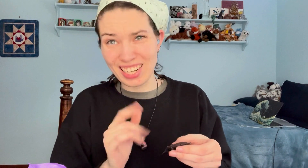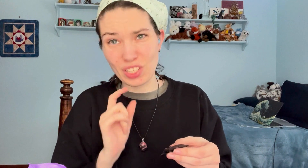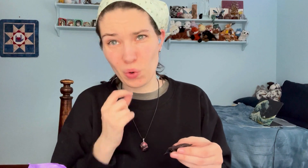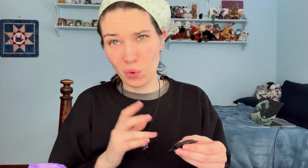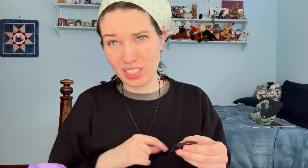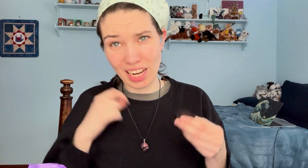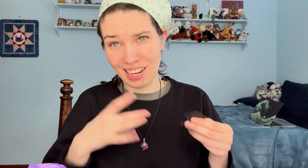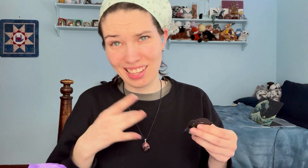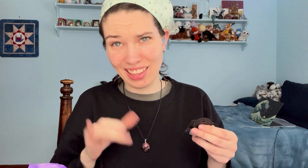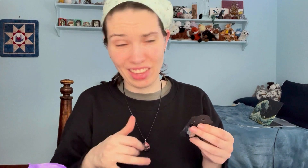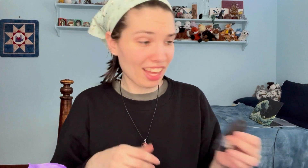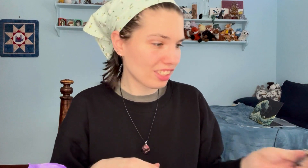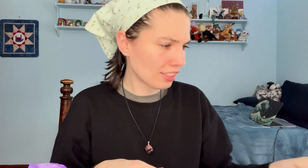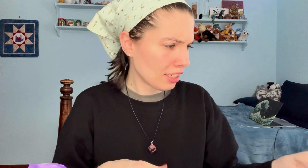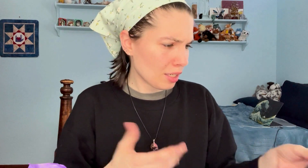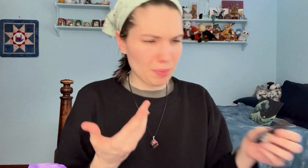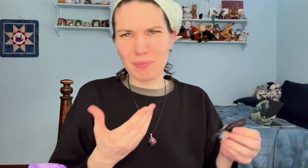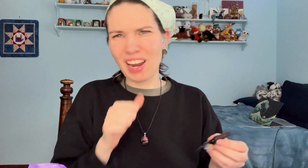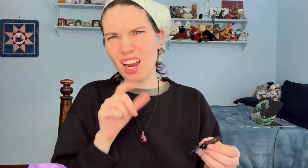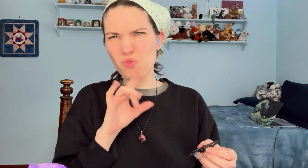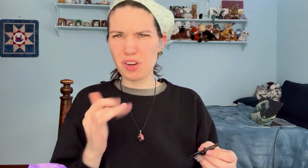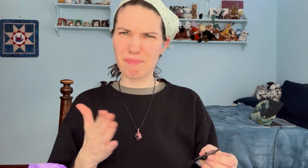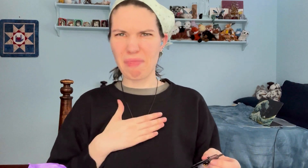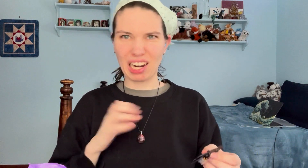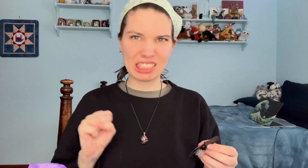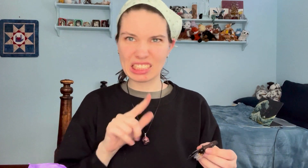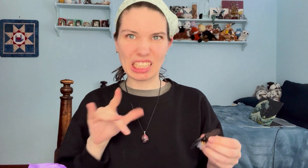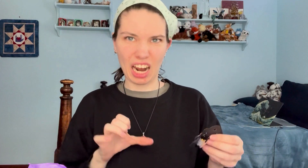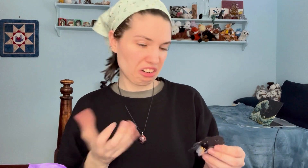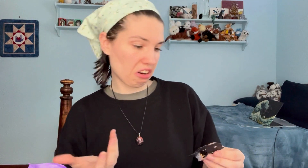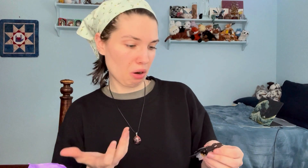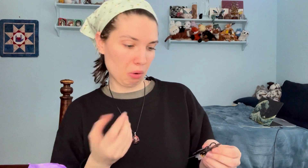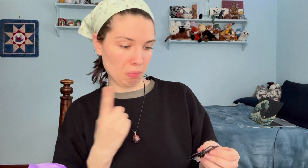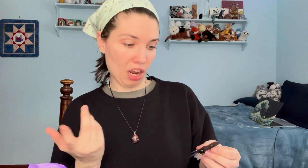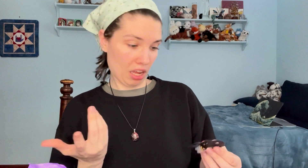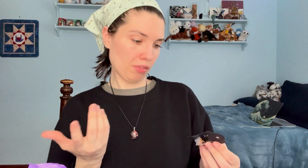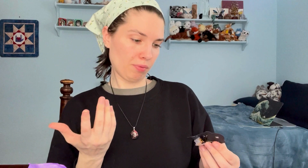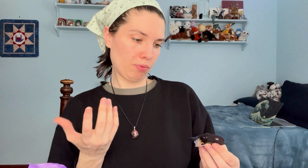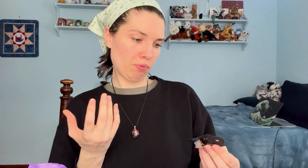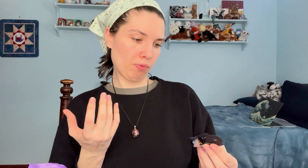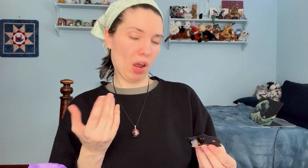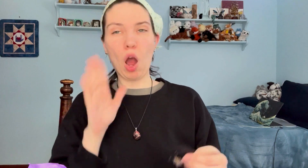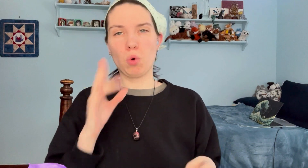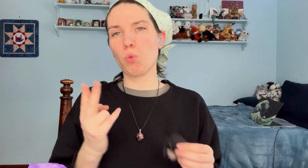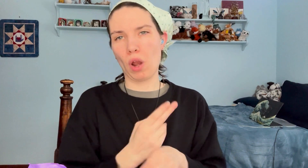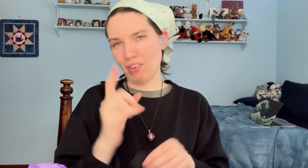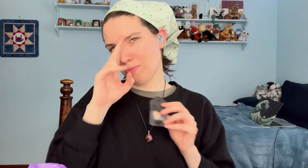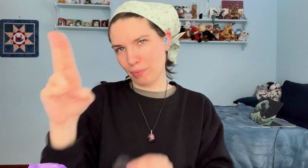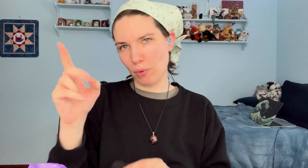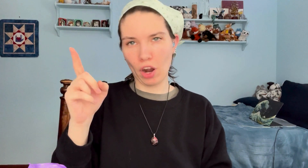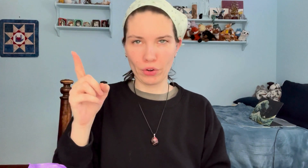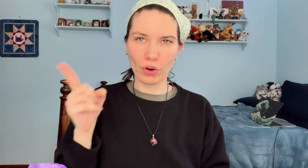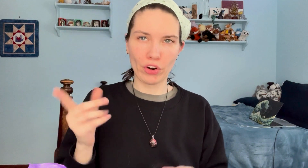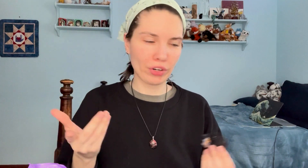That's a cool necklace, I like that Not really my style, but... I'll wear it to honor her